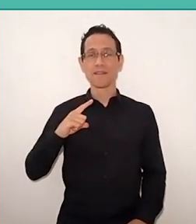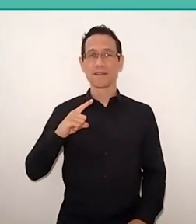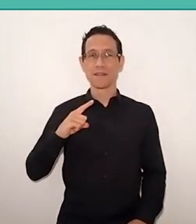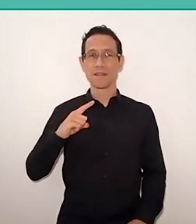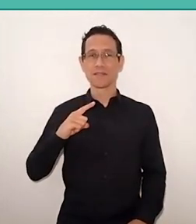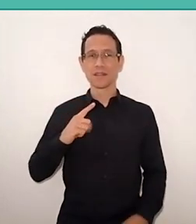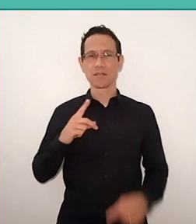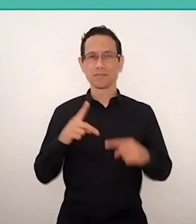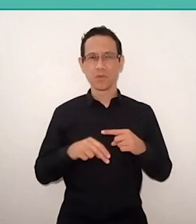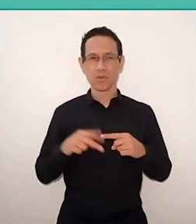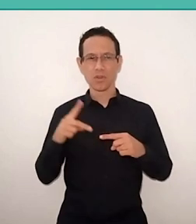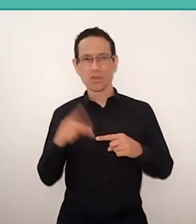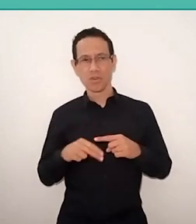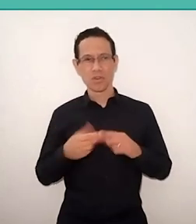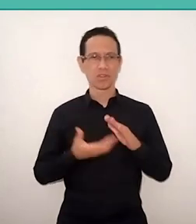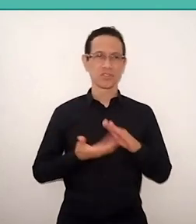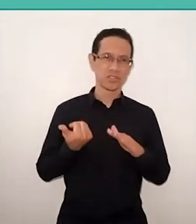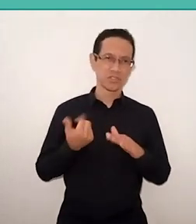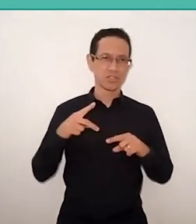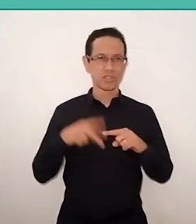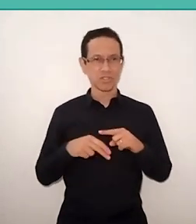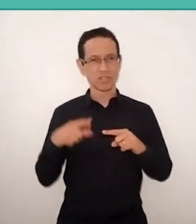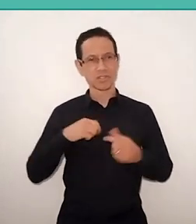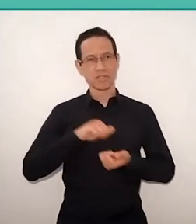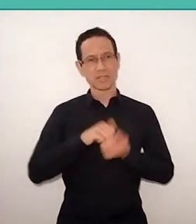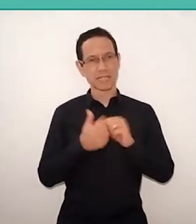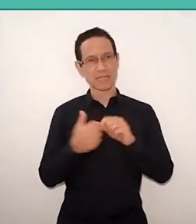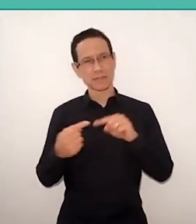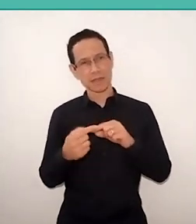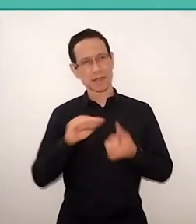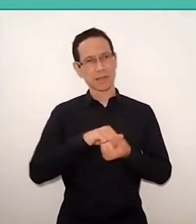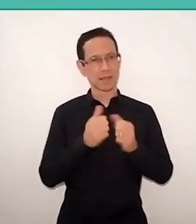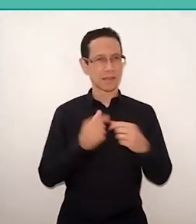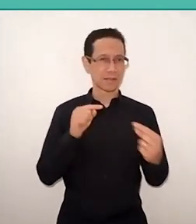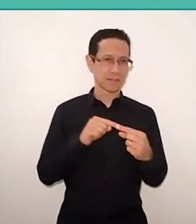are missing, or adaptations were made. For example, in the original manuscript,